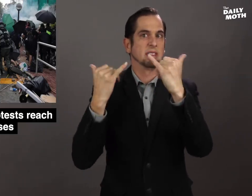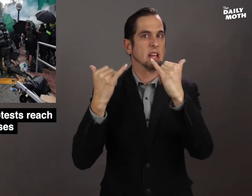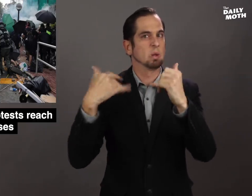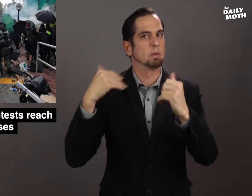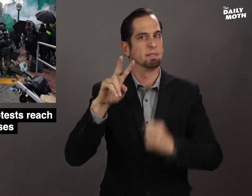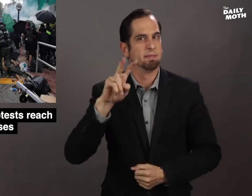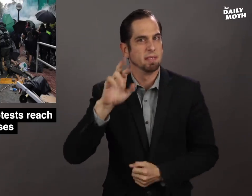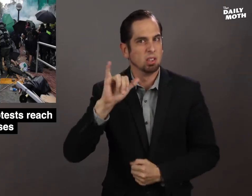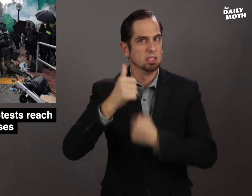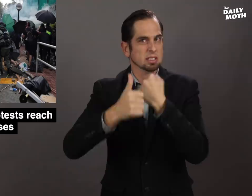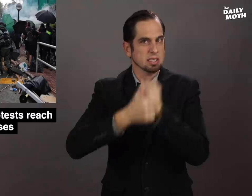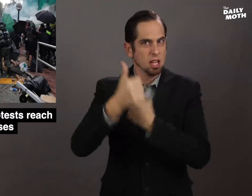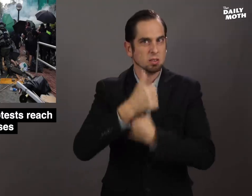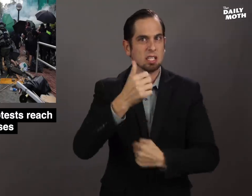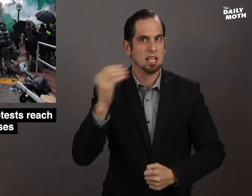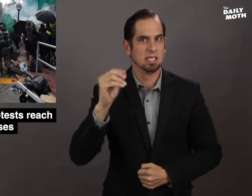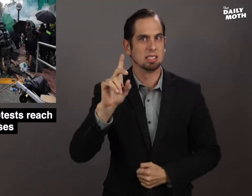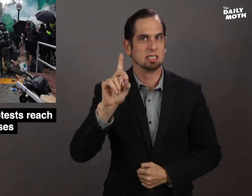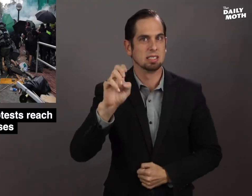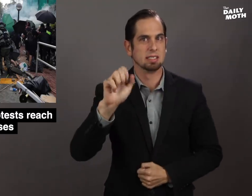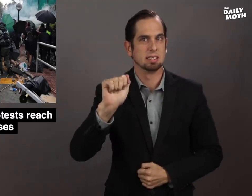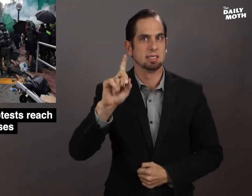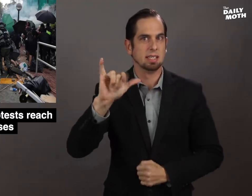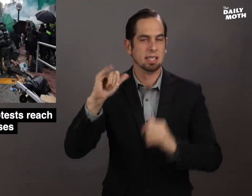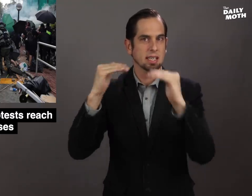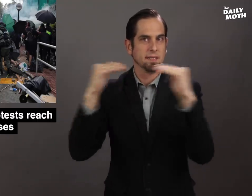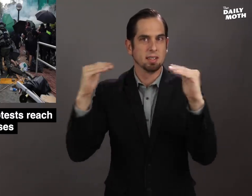a very dangerous and deadly level.